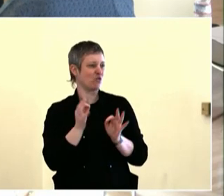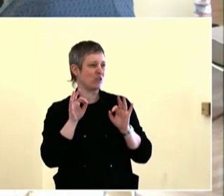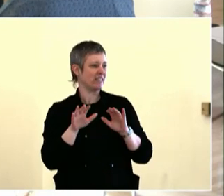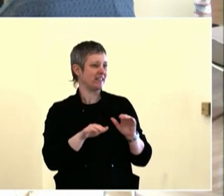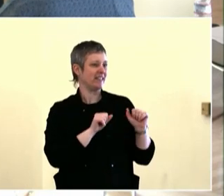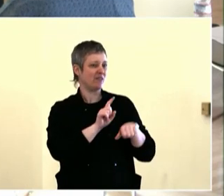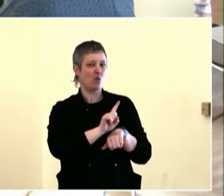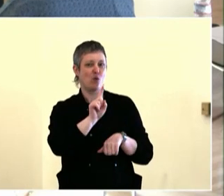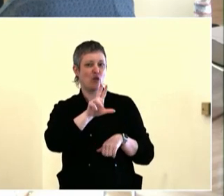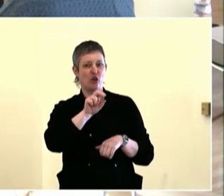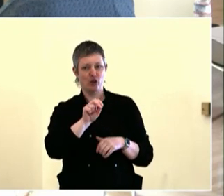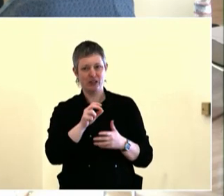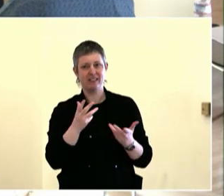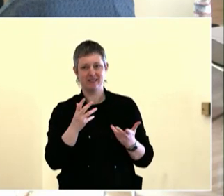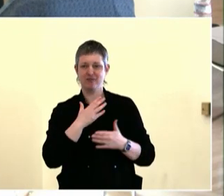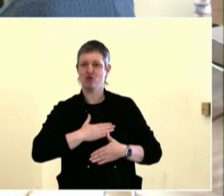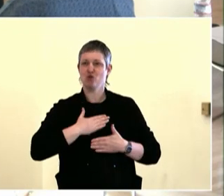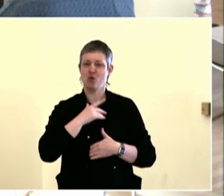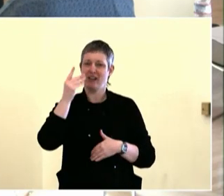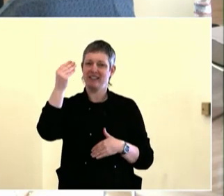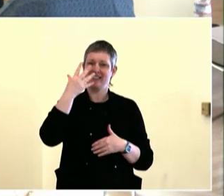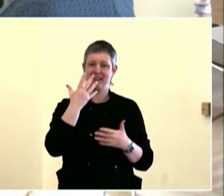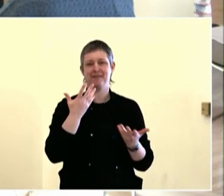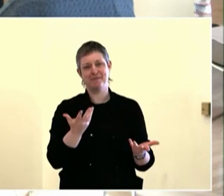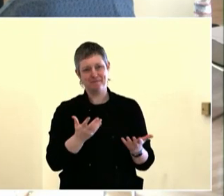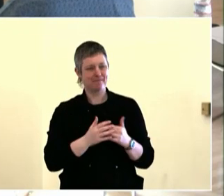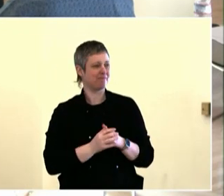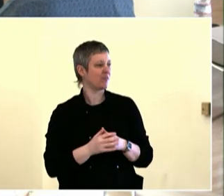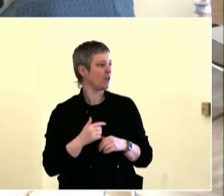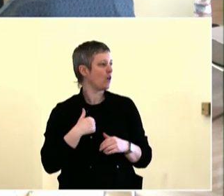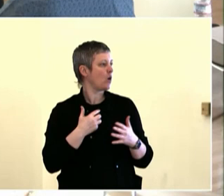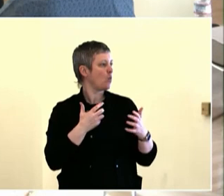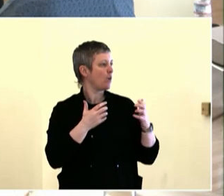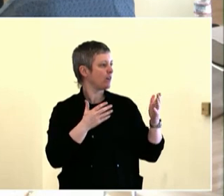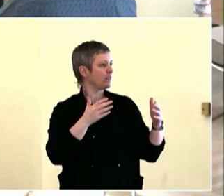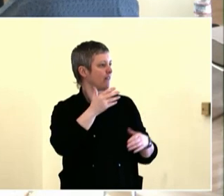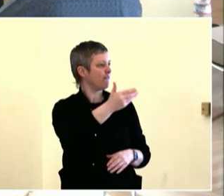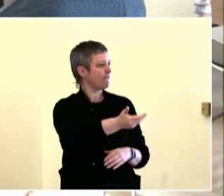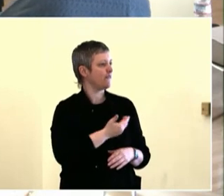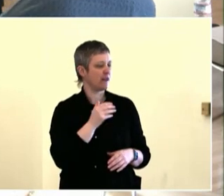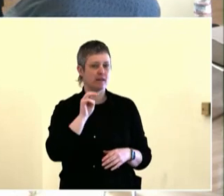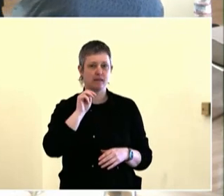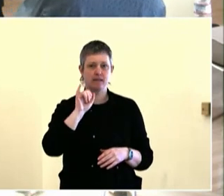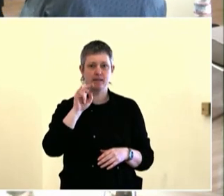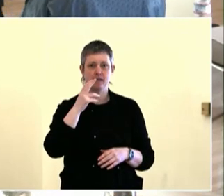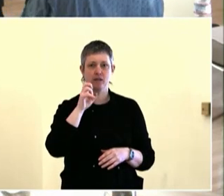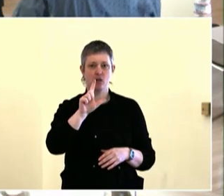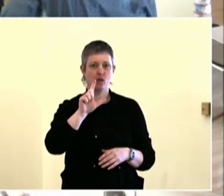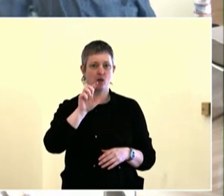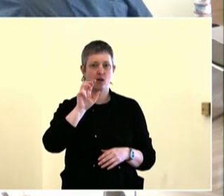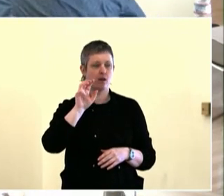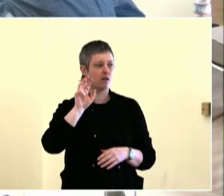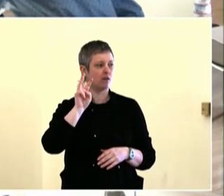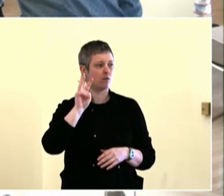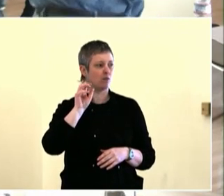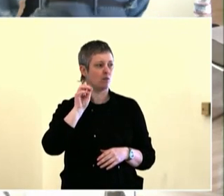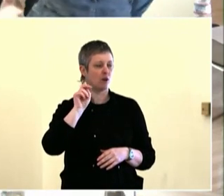say, there was a community garden on every block. Like, a space where the whole block could come together and